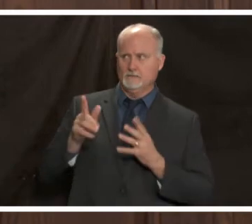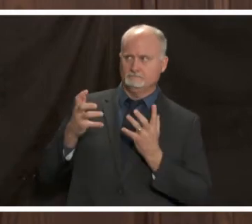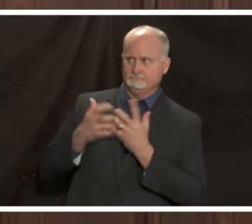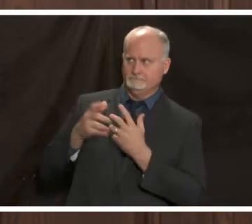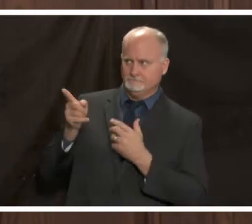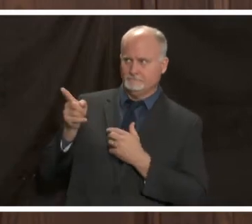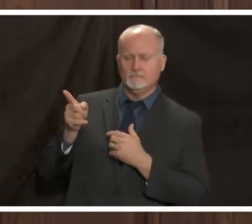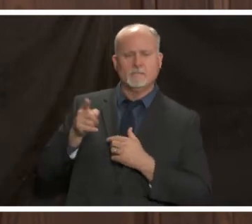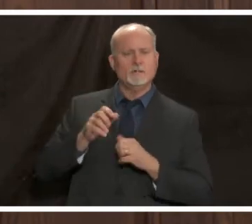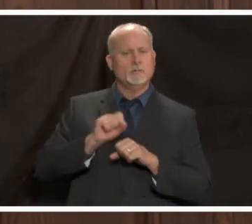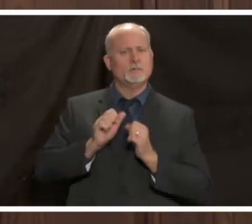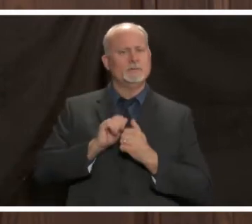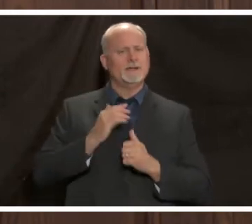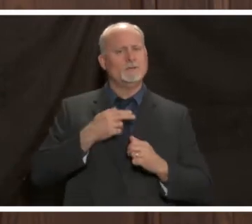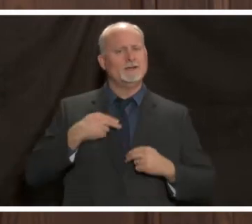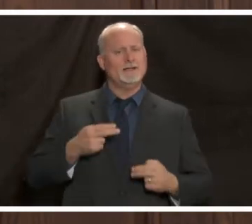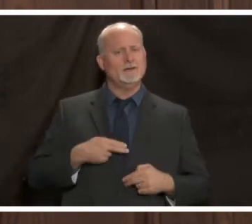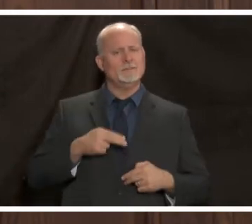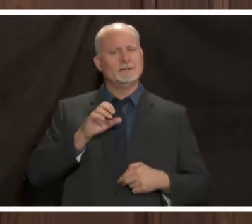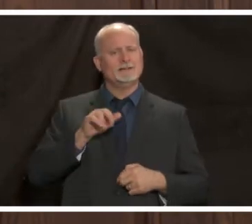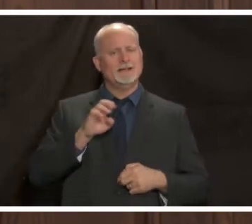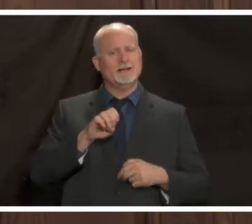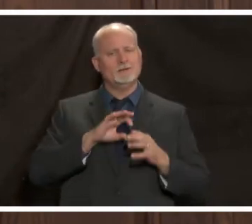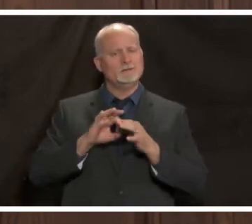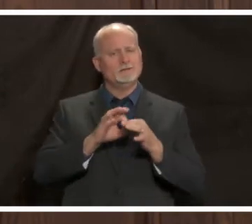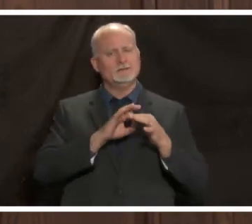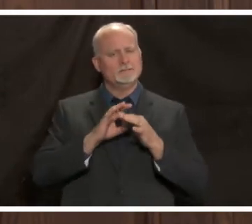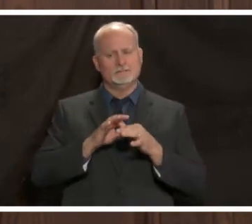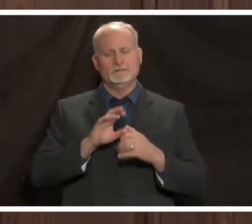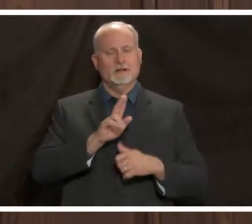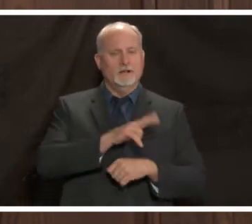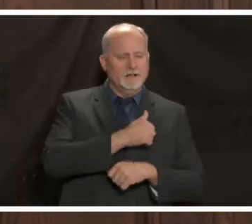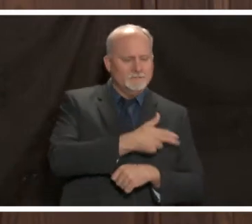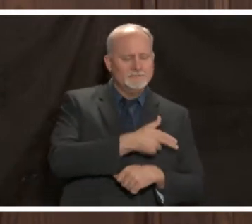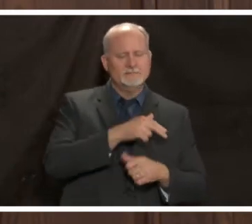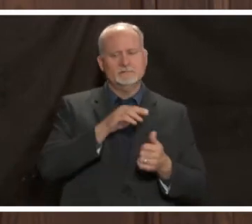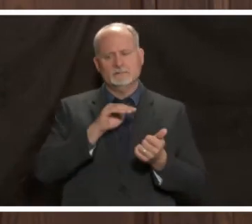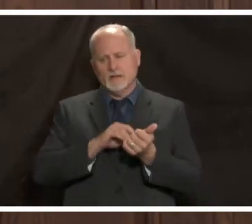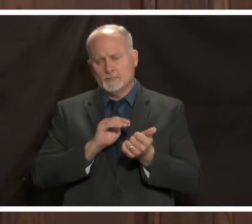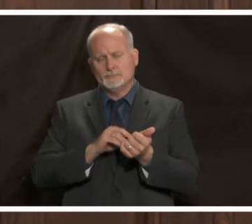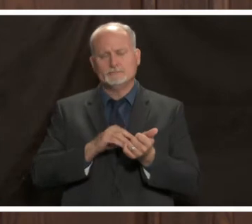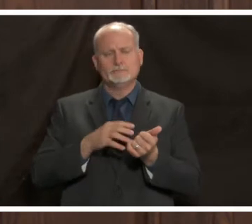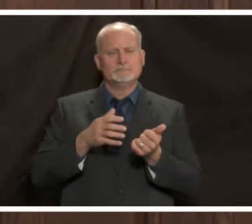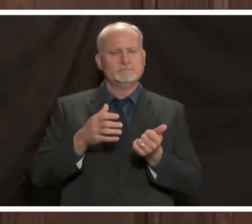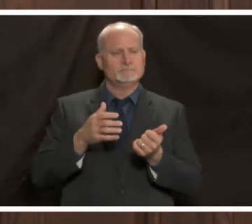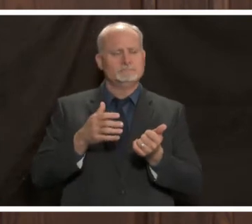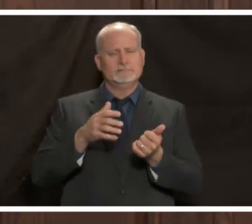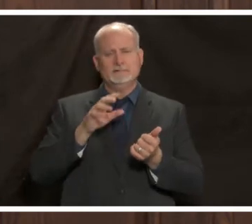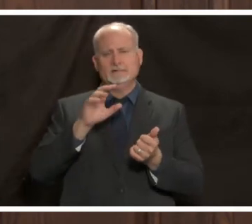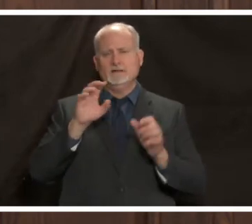coalition which is a coalition of our hospitals other health care providers our ems and our ema